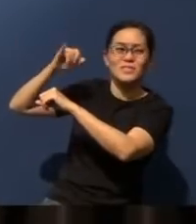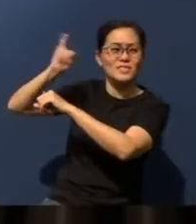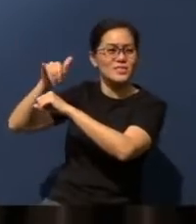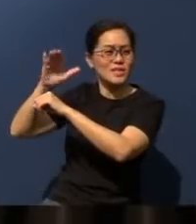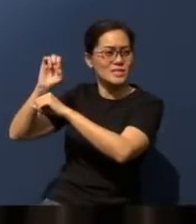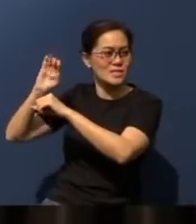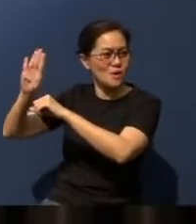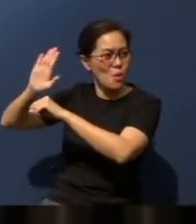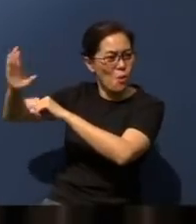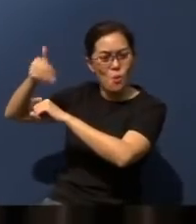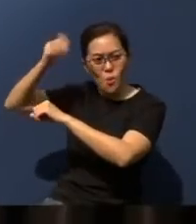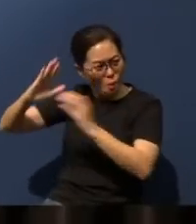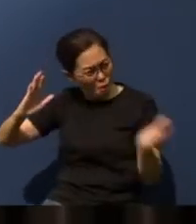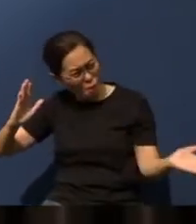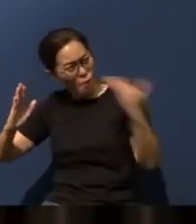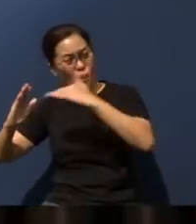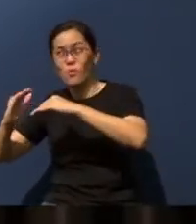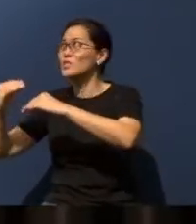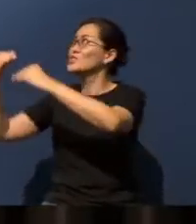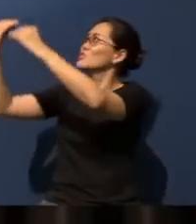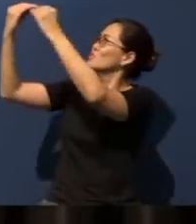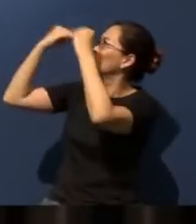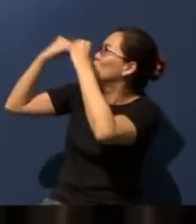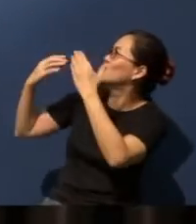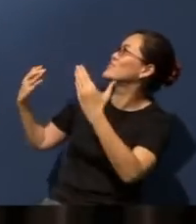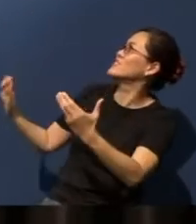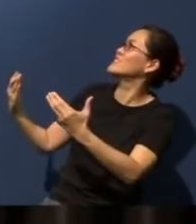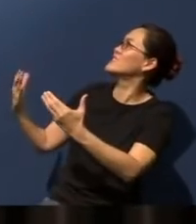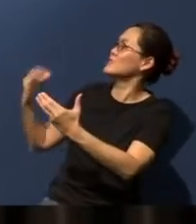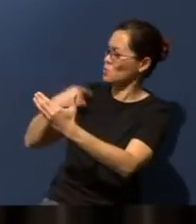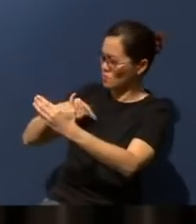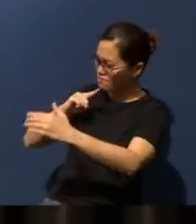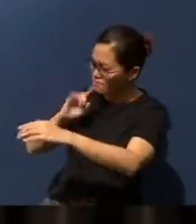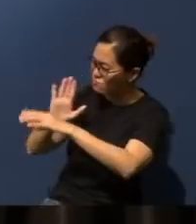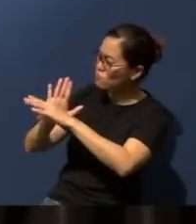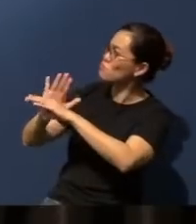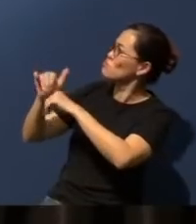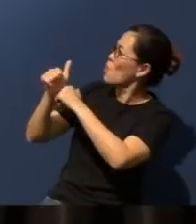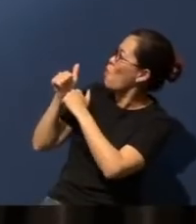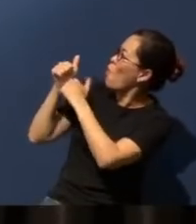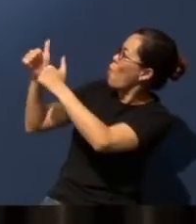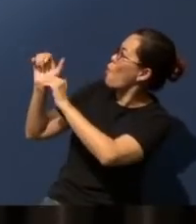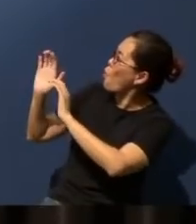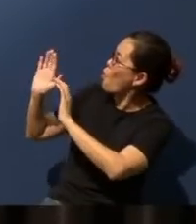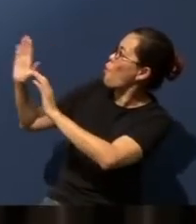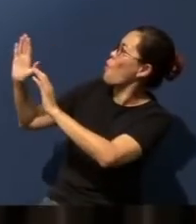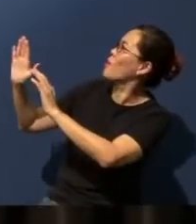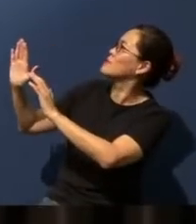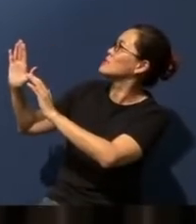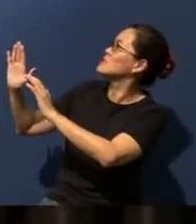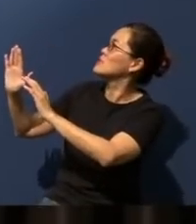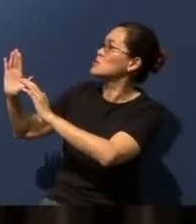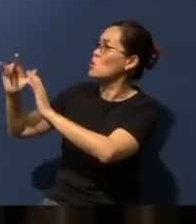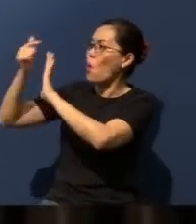Teach us Your way O God, and we promise to walk in Your paths. Let Your law go forth from Zion,